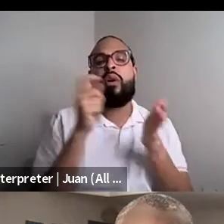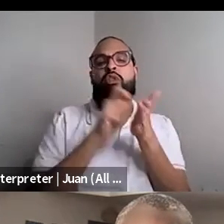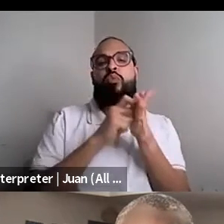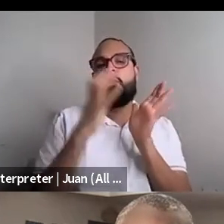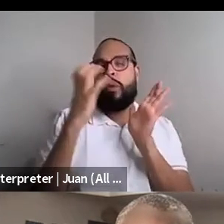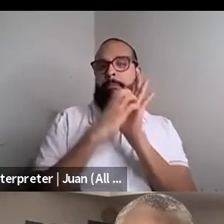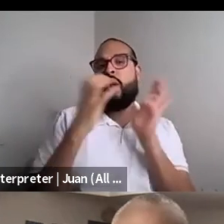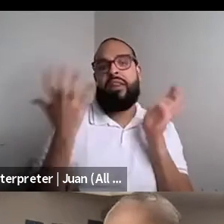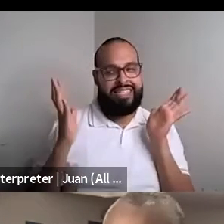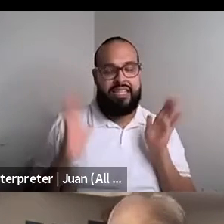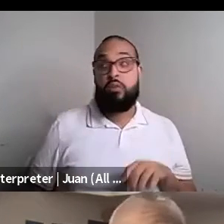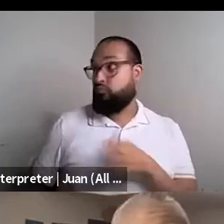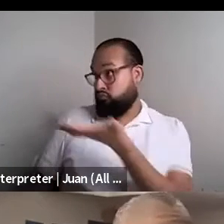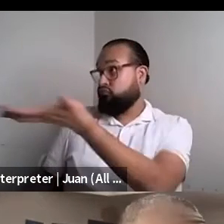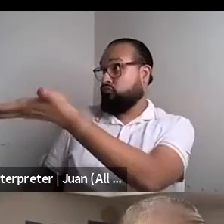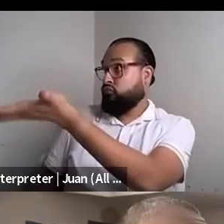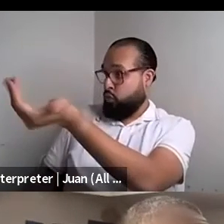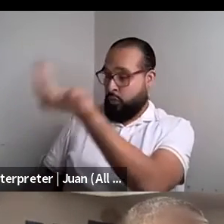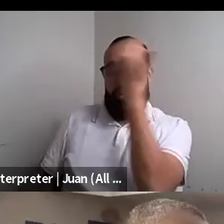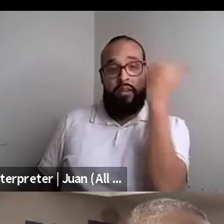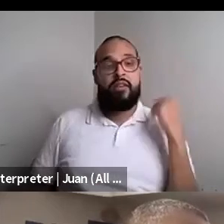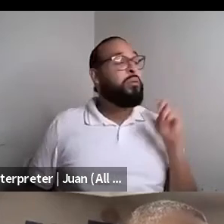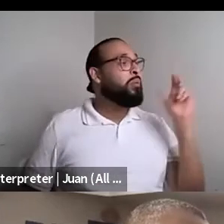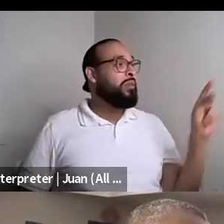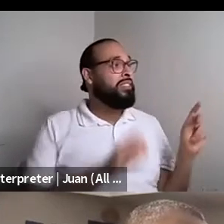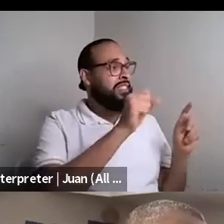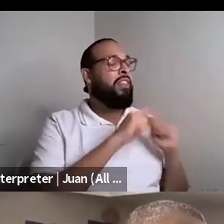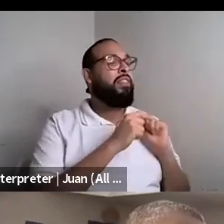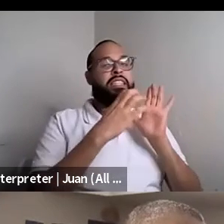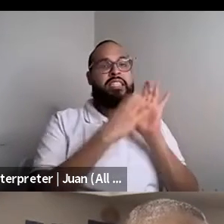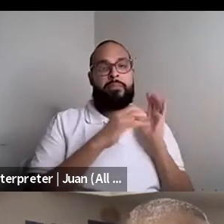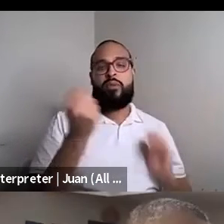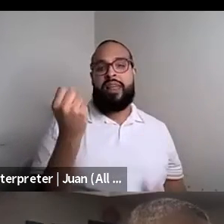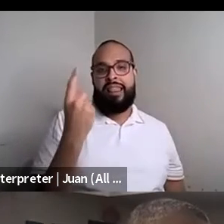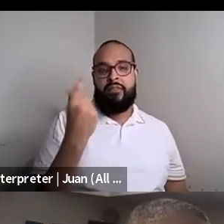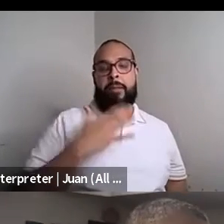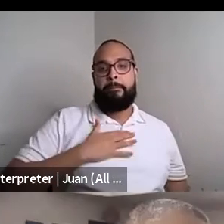Nahshon Anderson: Sir, yeah. Okay, so this is chapter 11 from my book from my memoir.